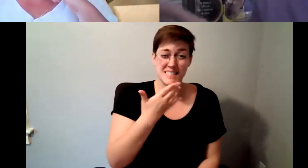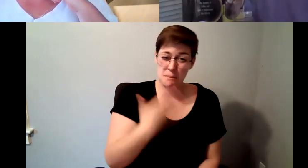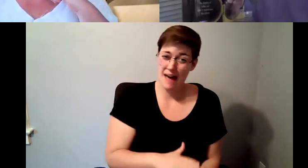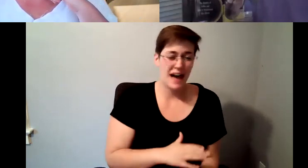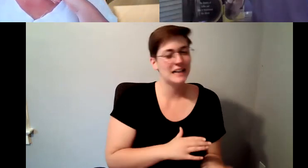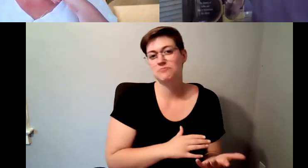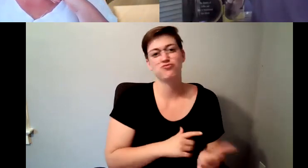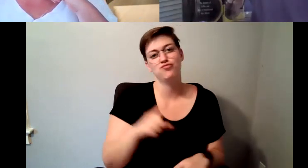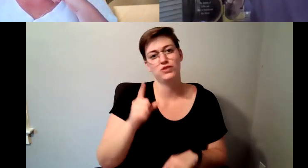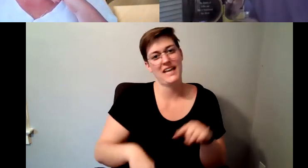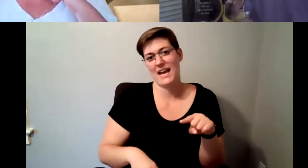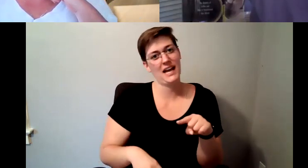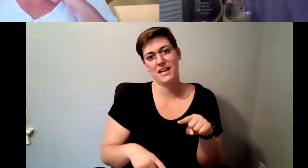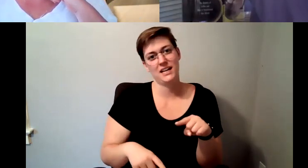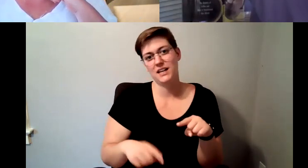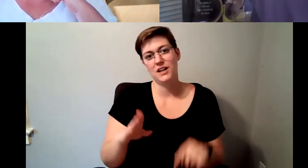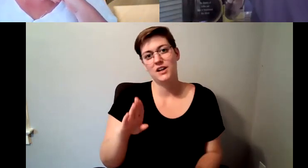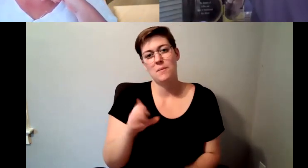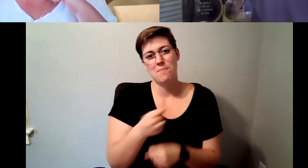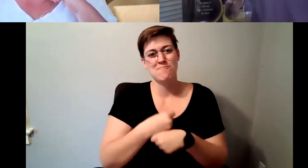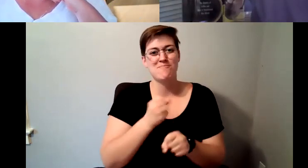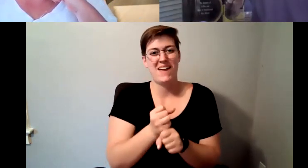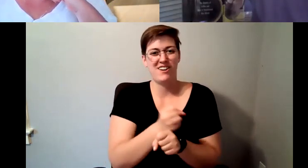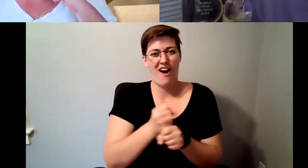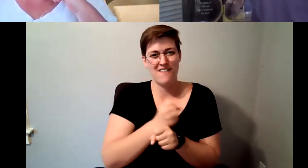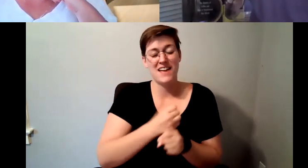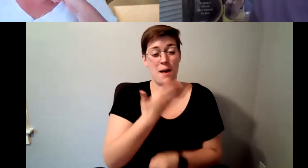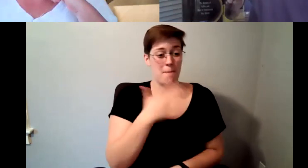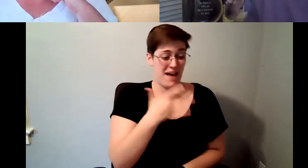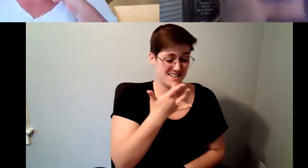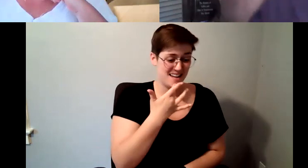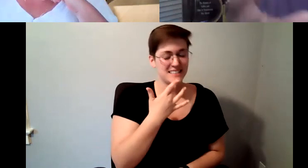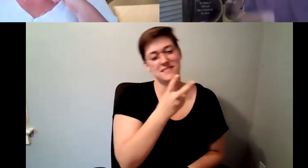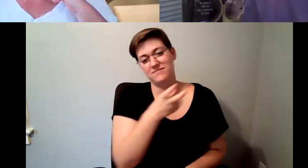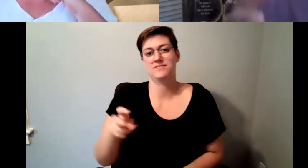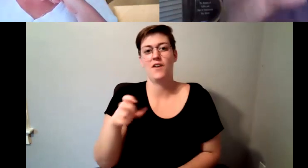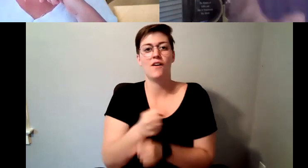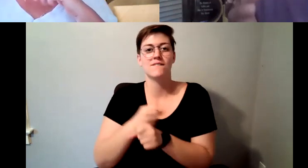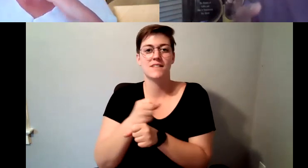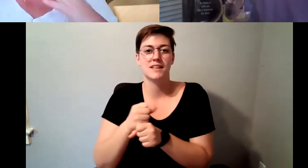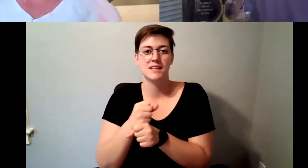brew coffee, with it, because that bad taste will end up in your coffee, if you like, your water, you can use water now.